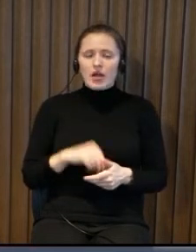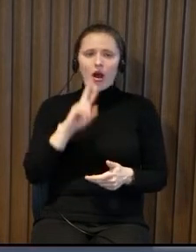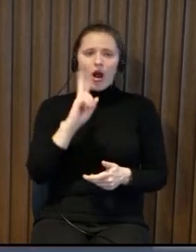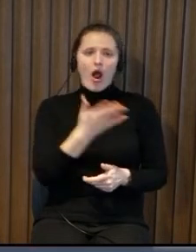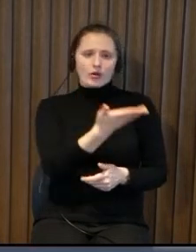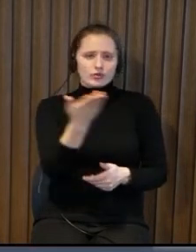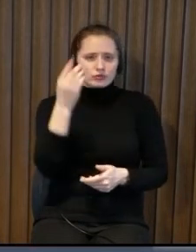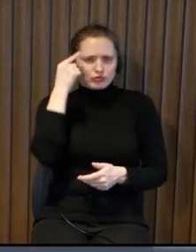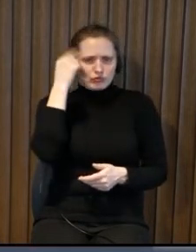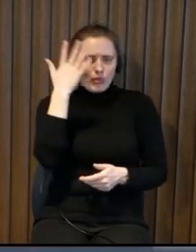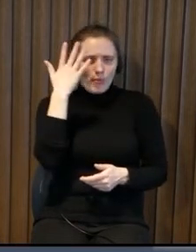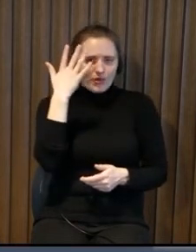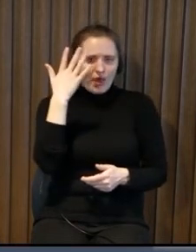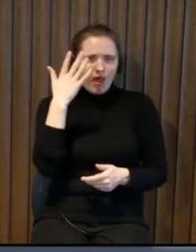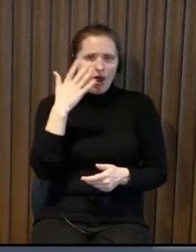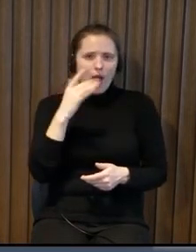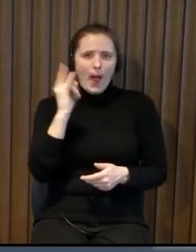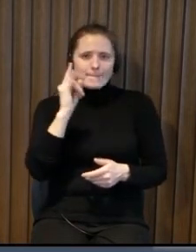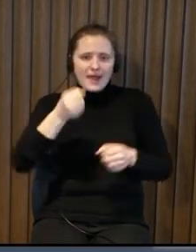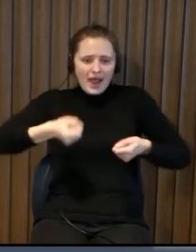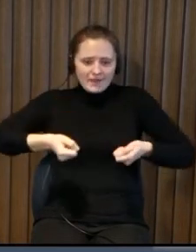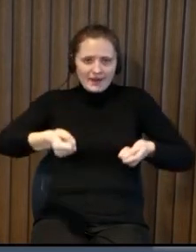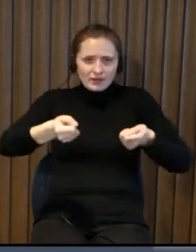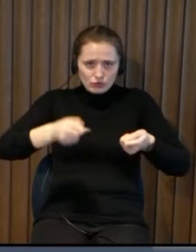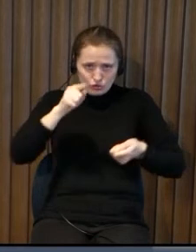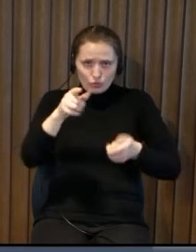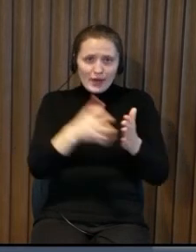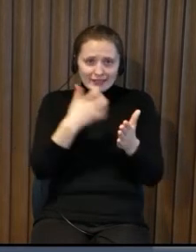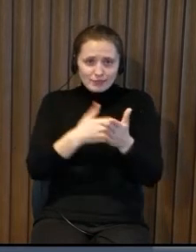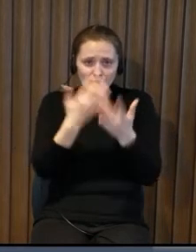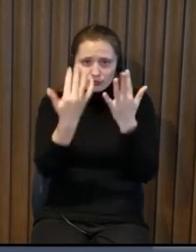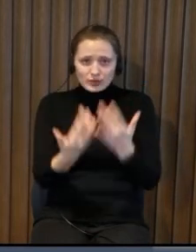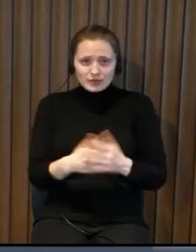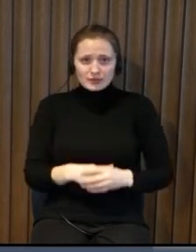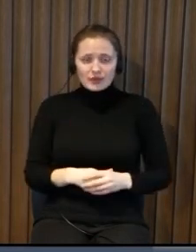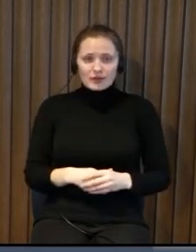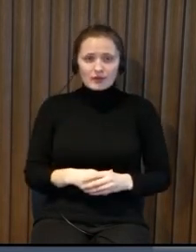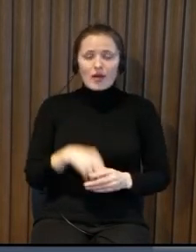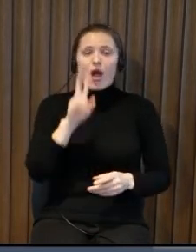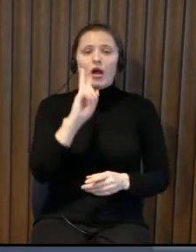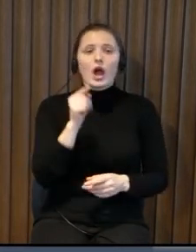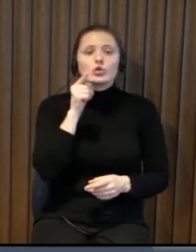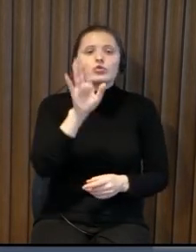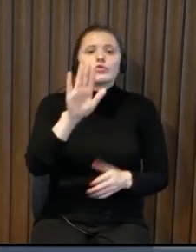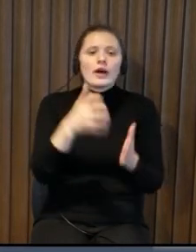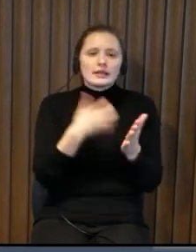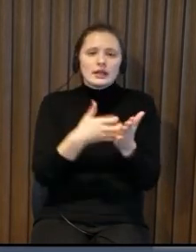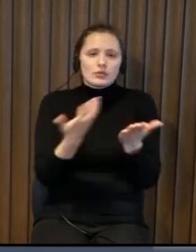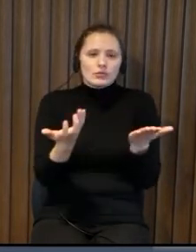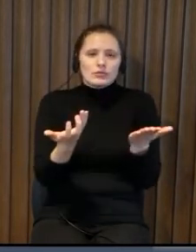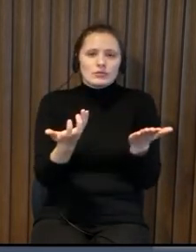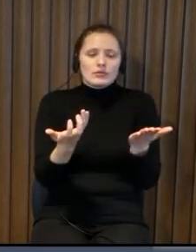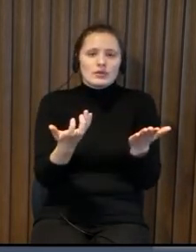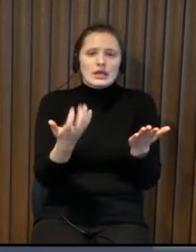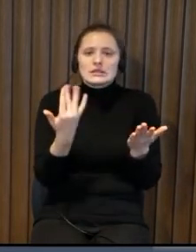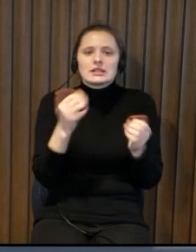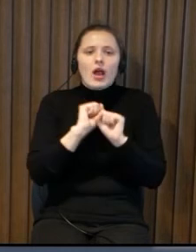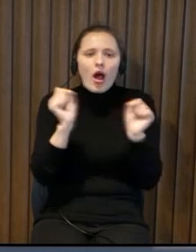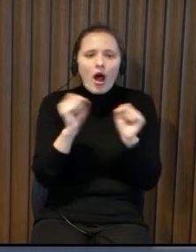and what do you think if there is a mother with a baby pram um can they will she use it how can